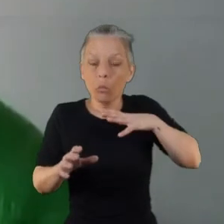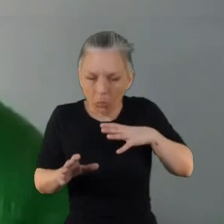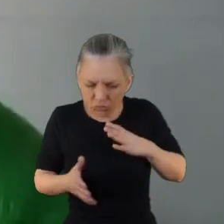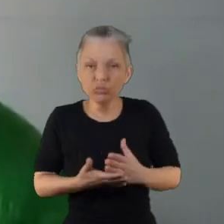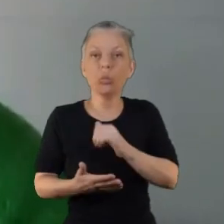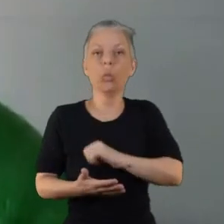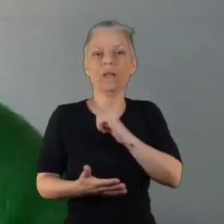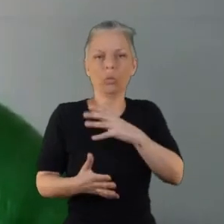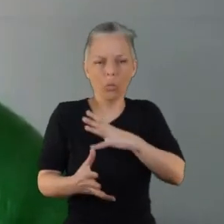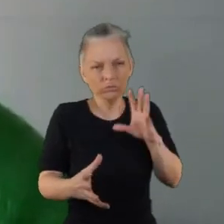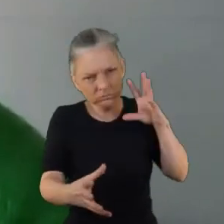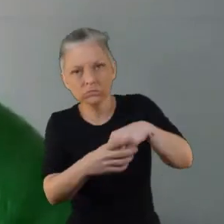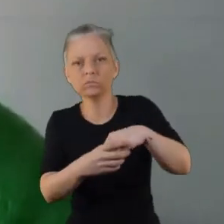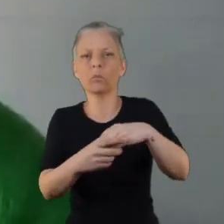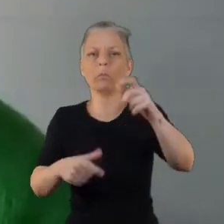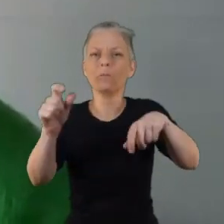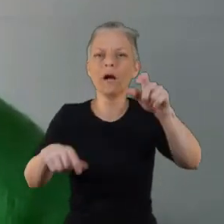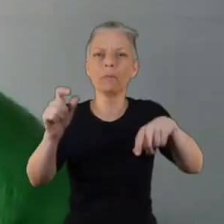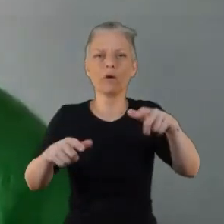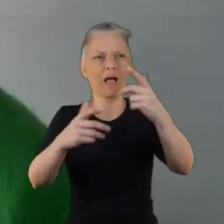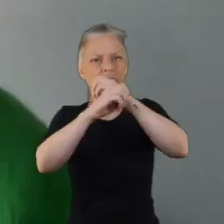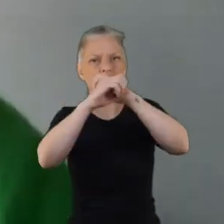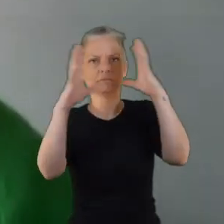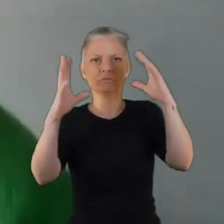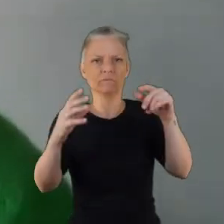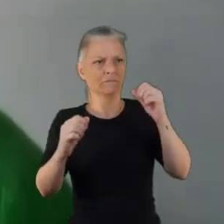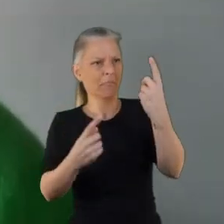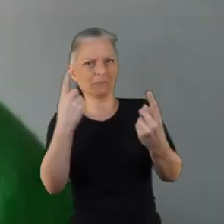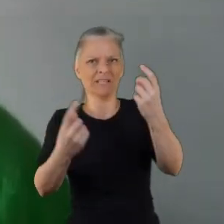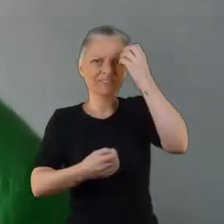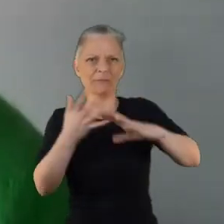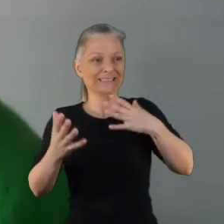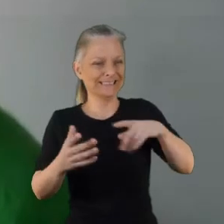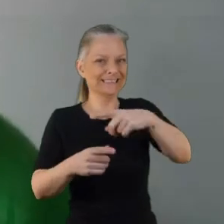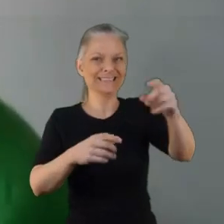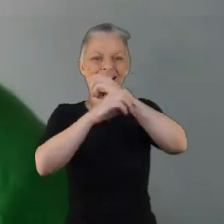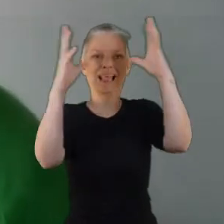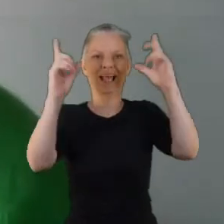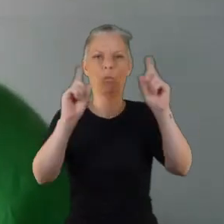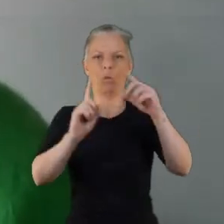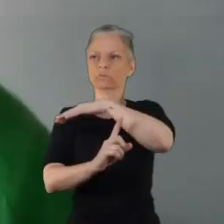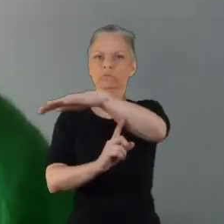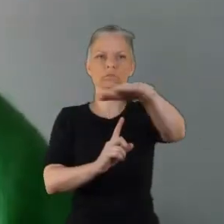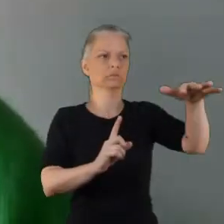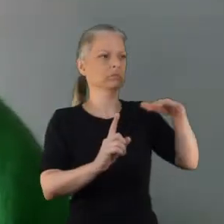people who have get lived experience is just to be clear from the outset why you're wanting to engage.